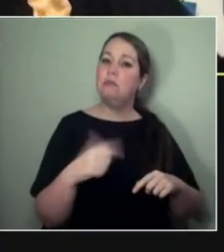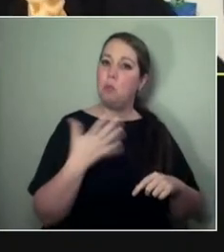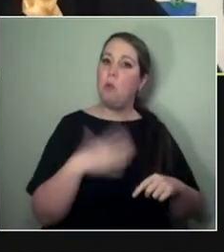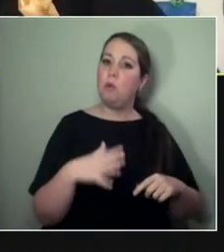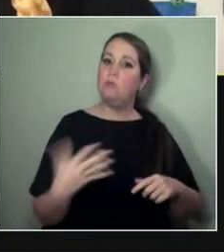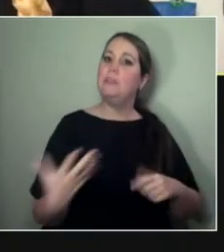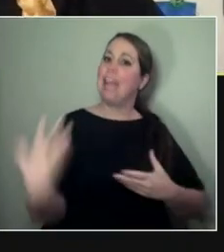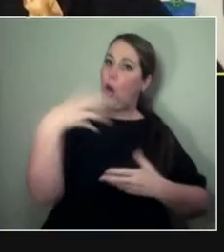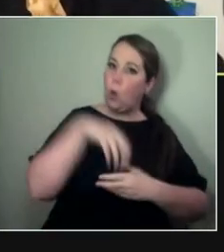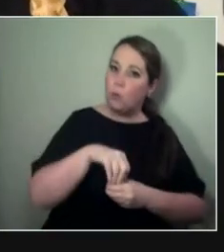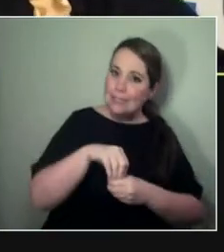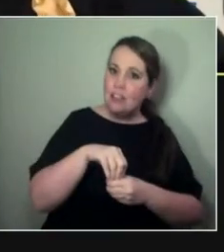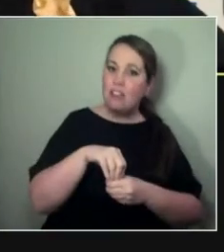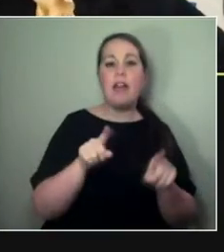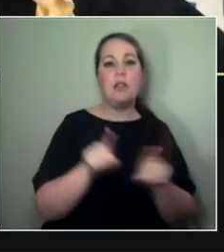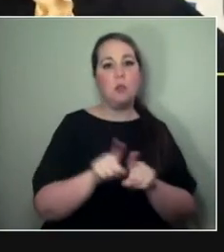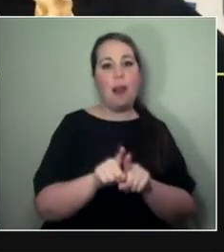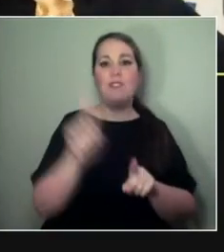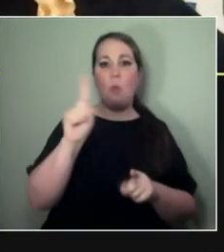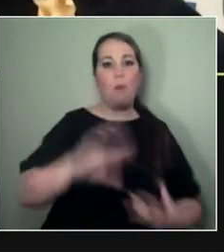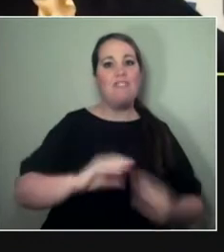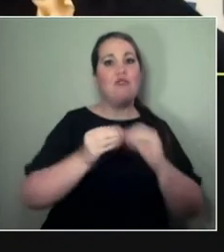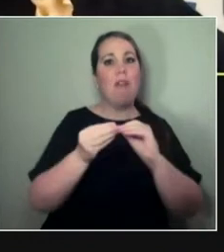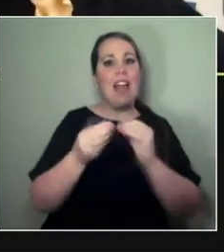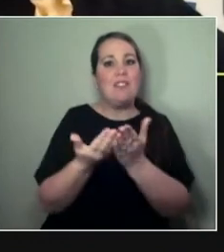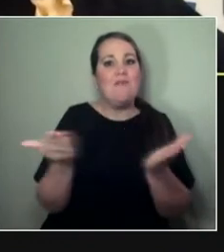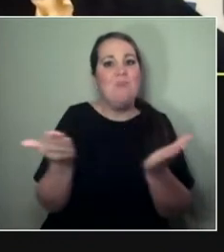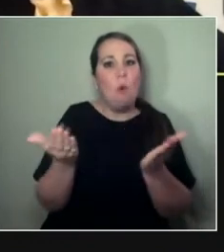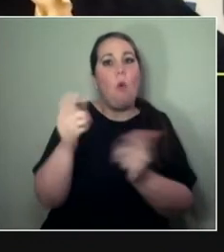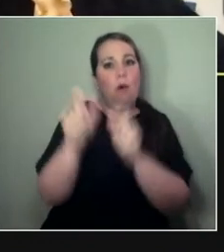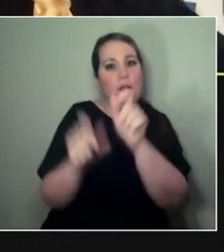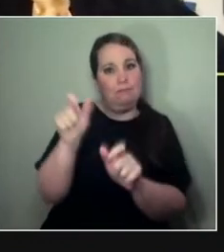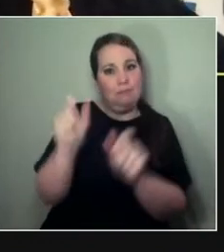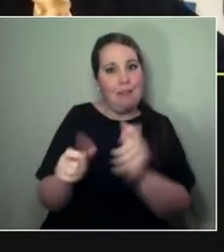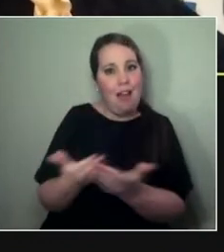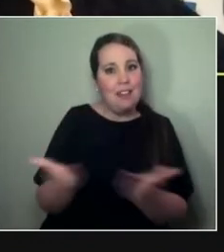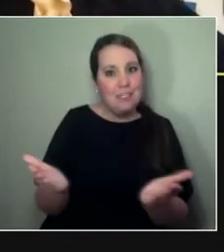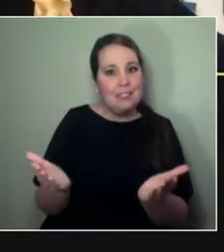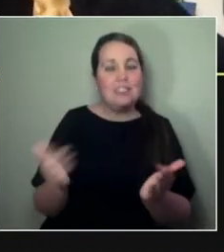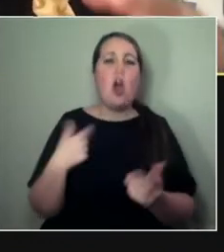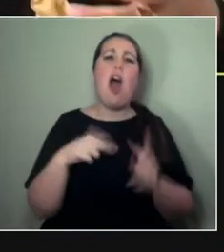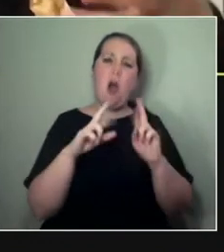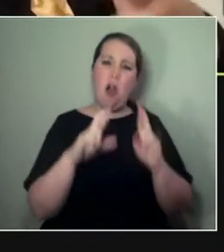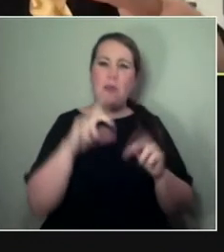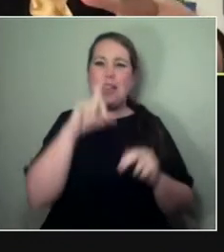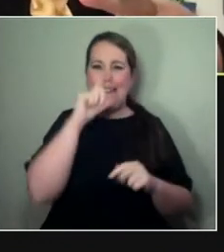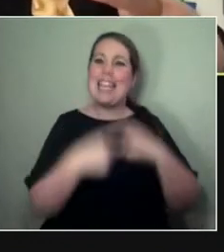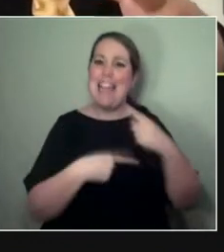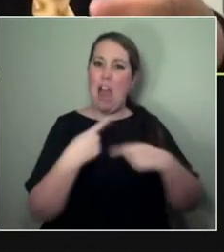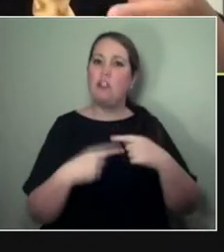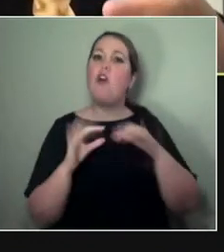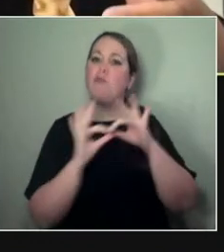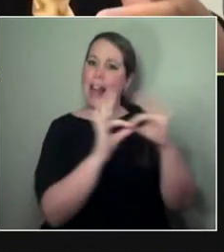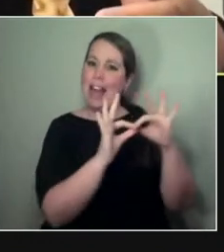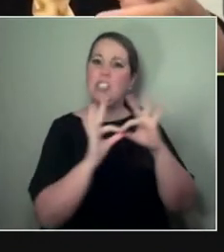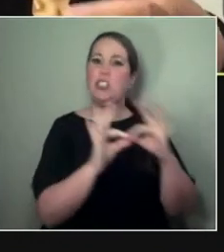So, yeah, I mean... I hope we continue to have that relationship where we are, like you said— I don't want to continue—